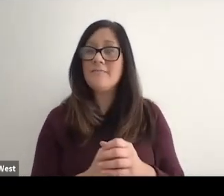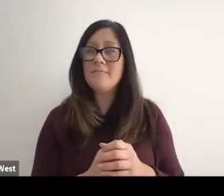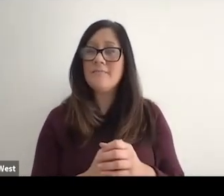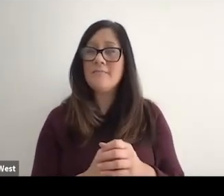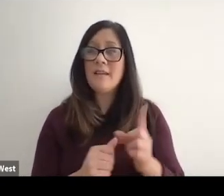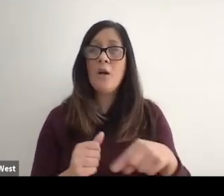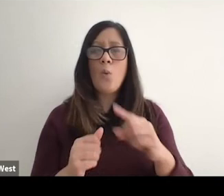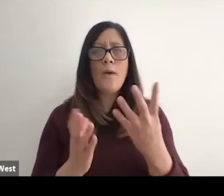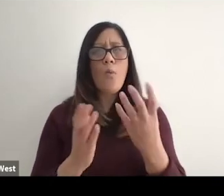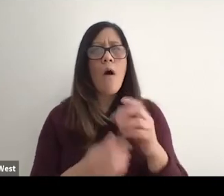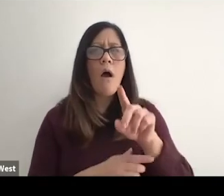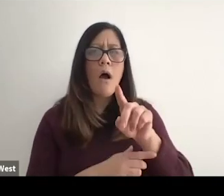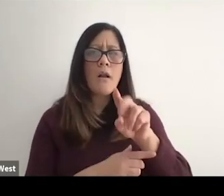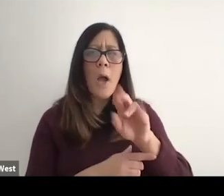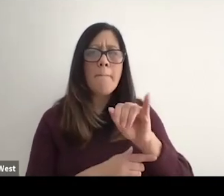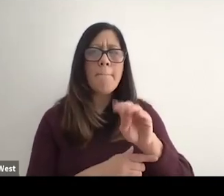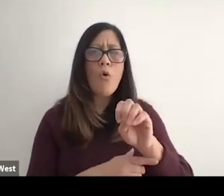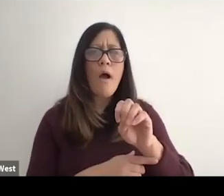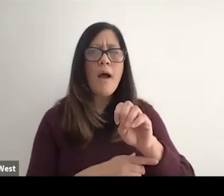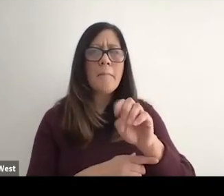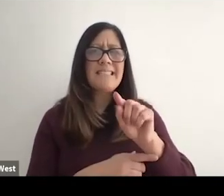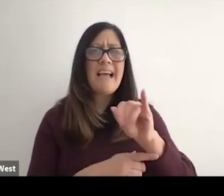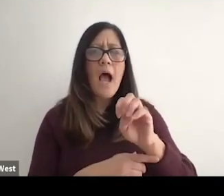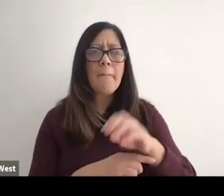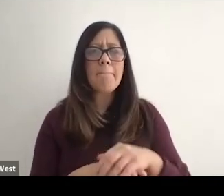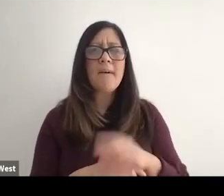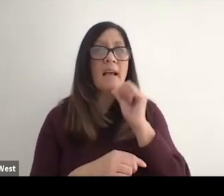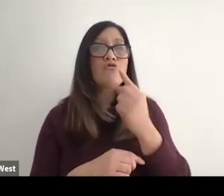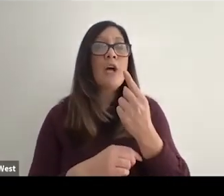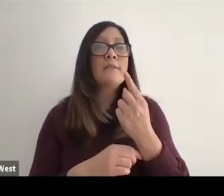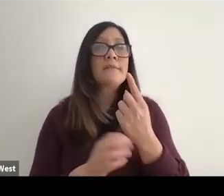you know, not just a special that comes on, but actually showing the events